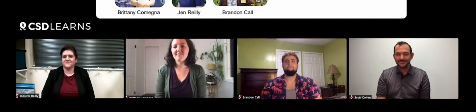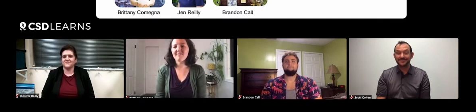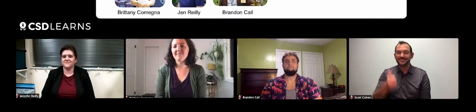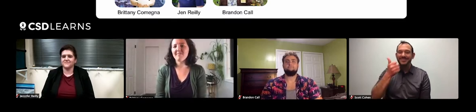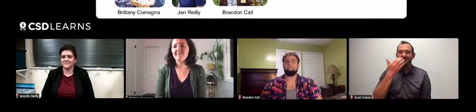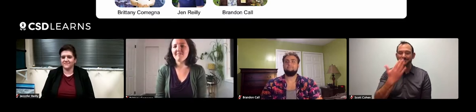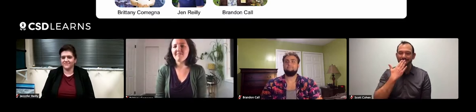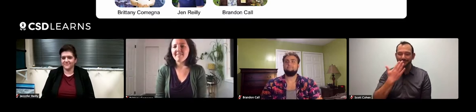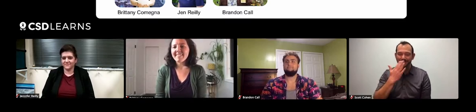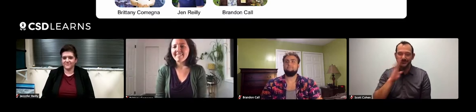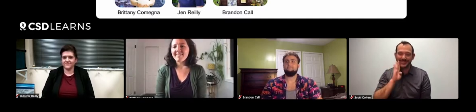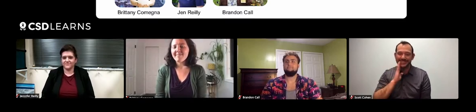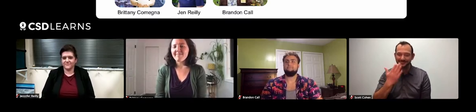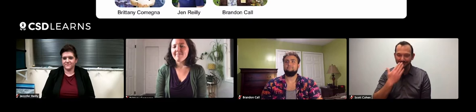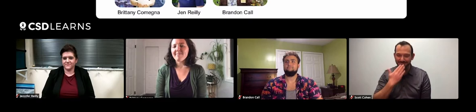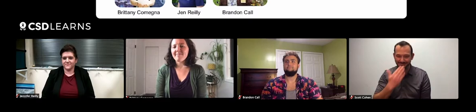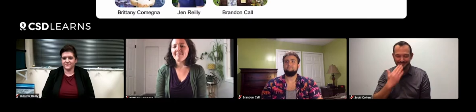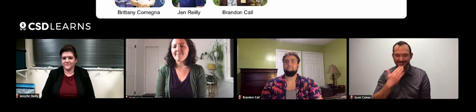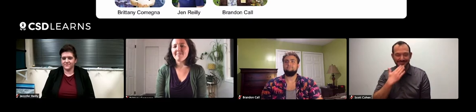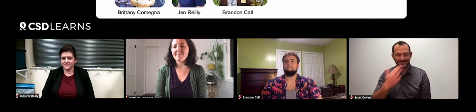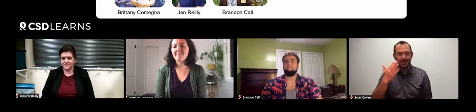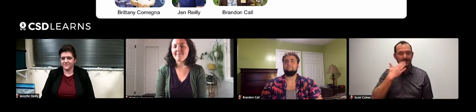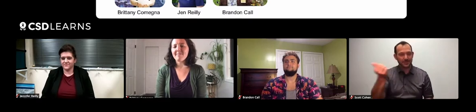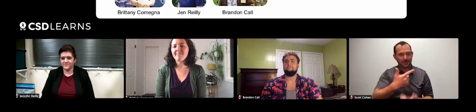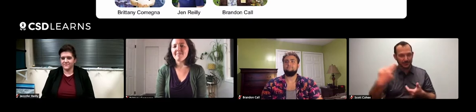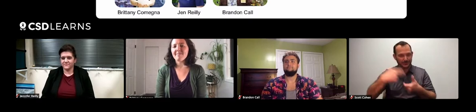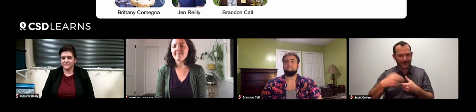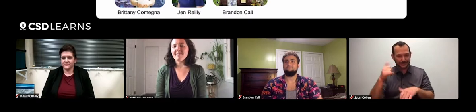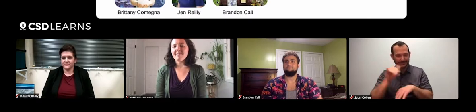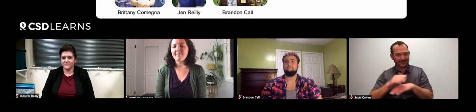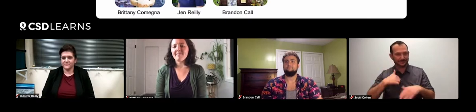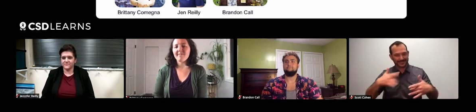Thank you, thank you, Brittany. Thank you all for joining us tonight.